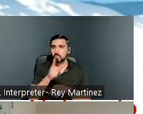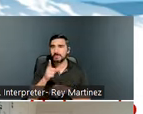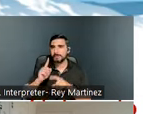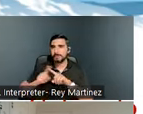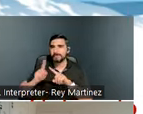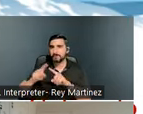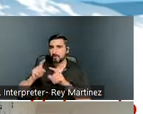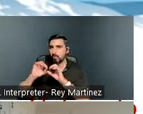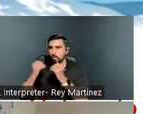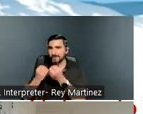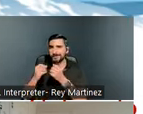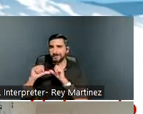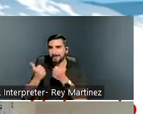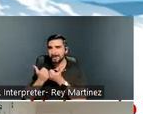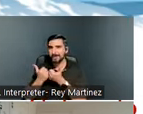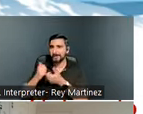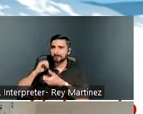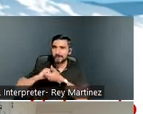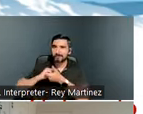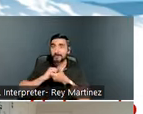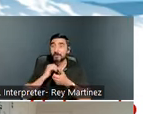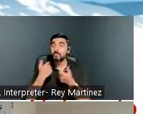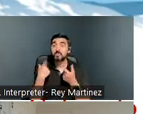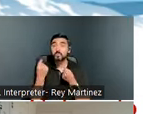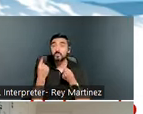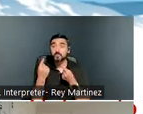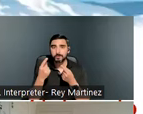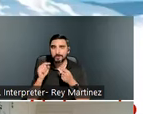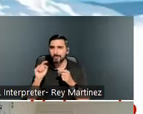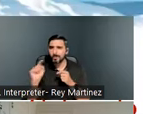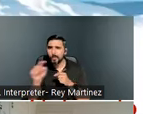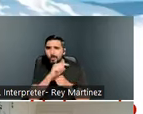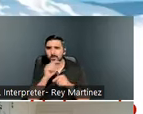we really identified organizations that were already in the community that we can really